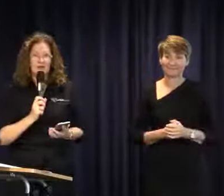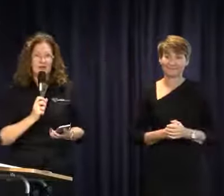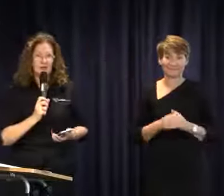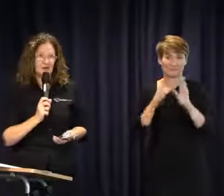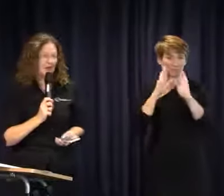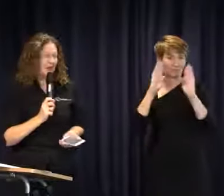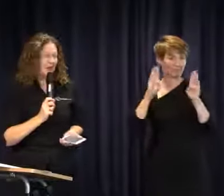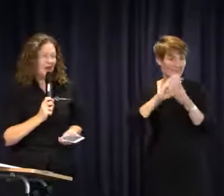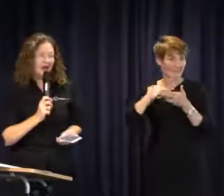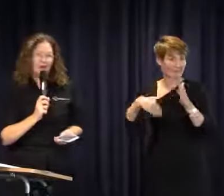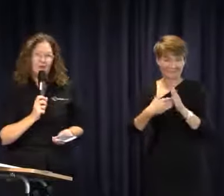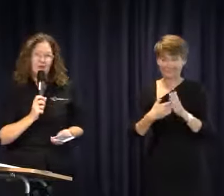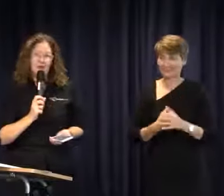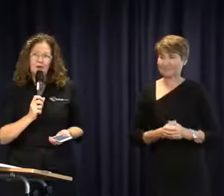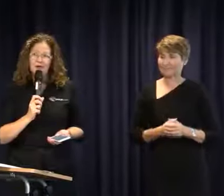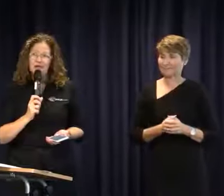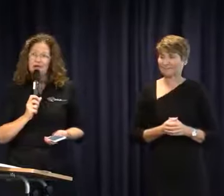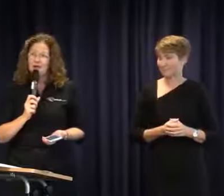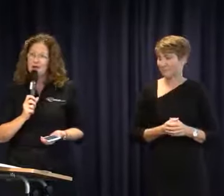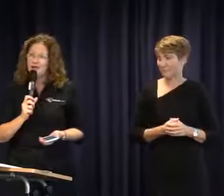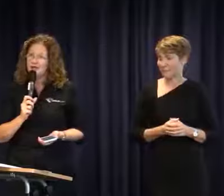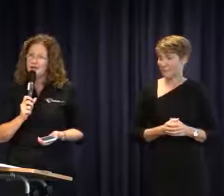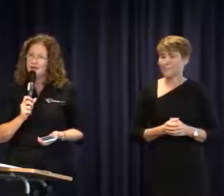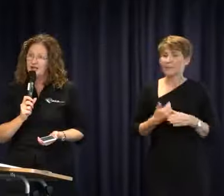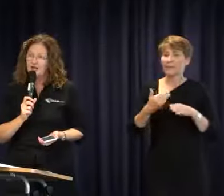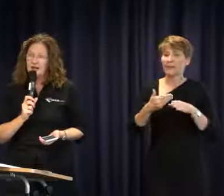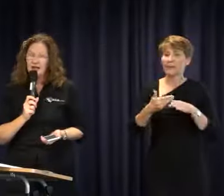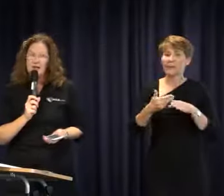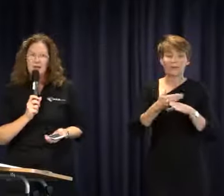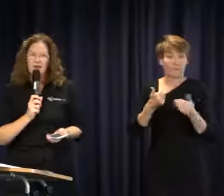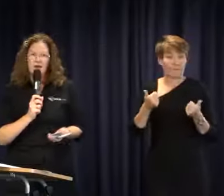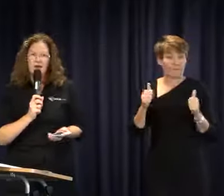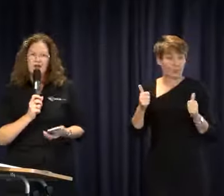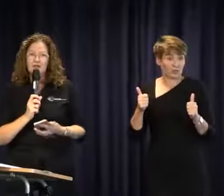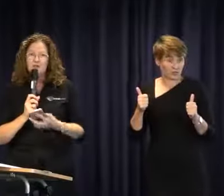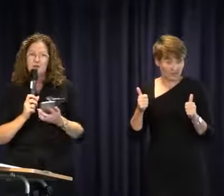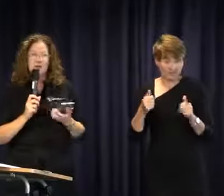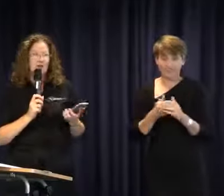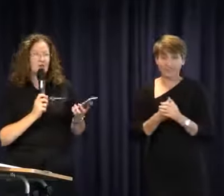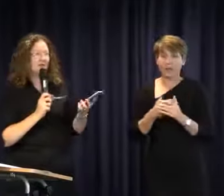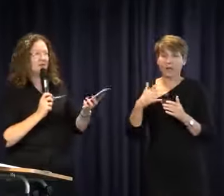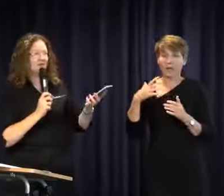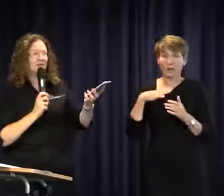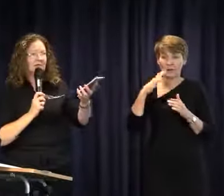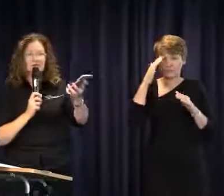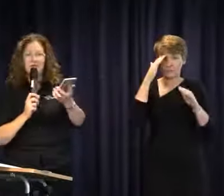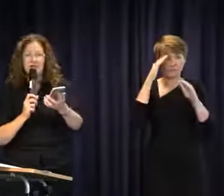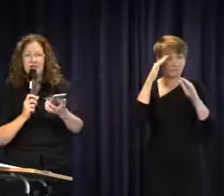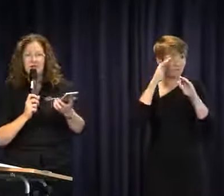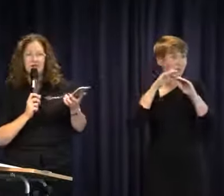result. Before we close for today, I just want to remind you that we have some nibblies